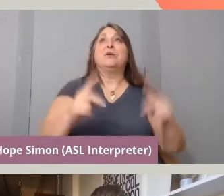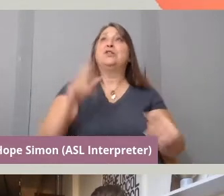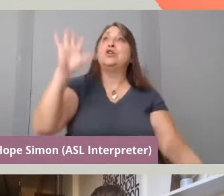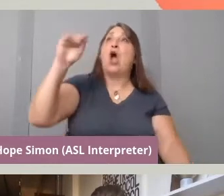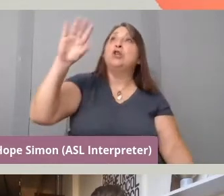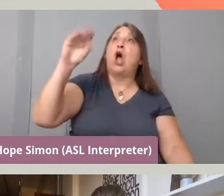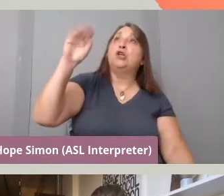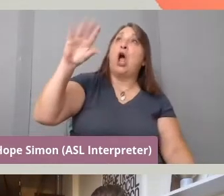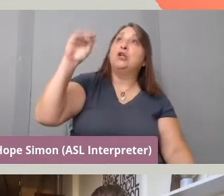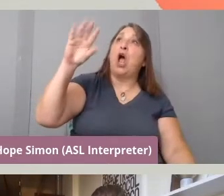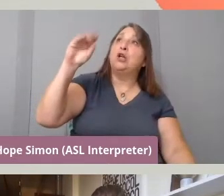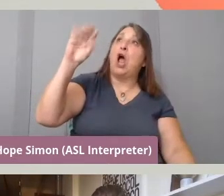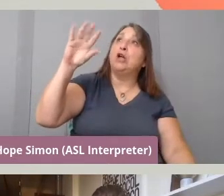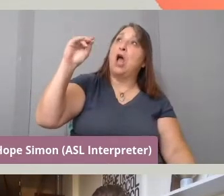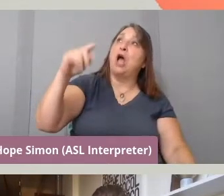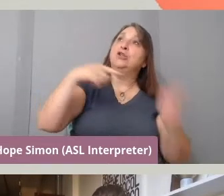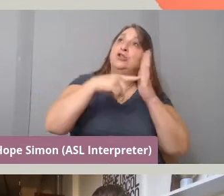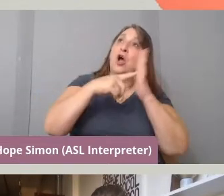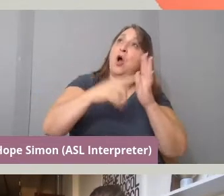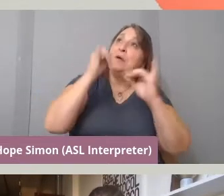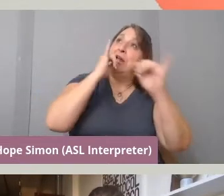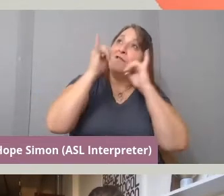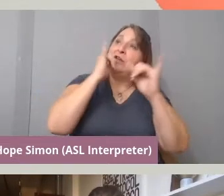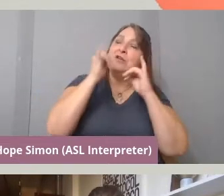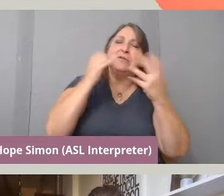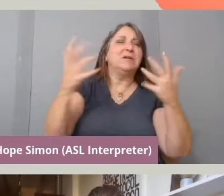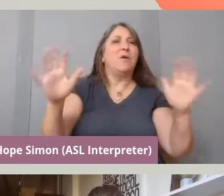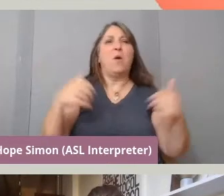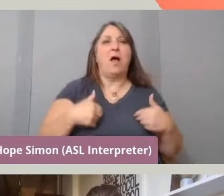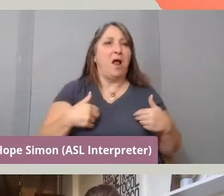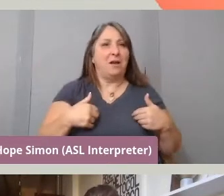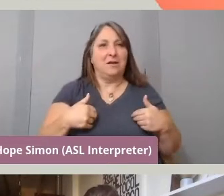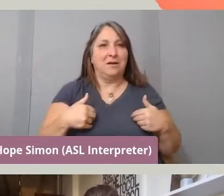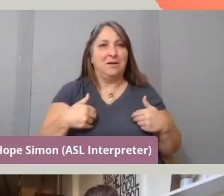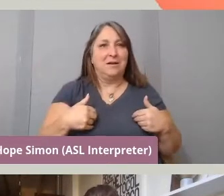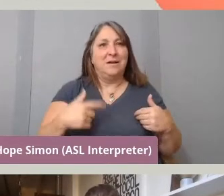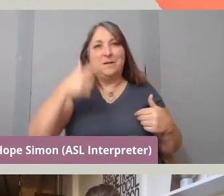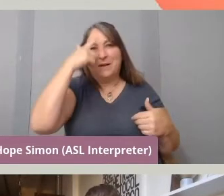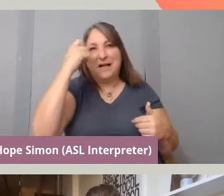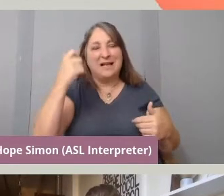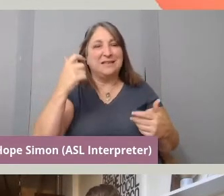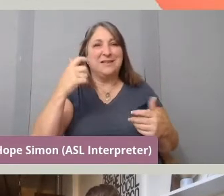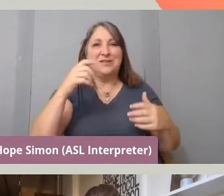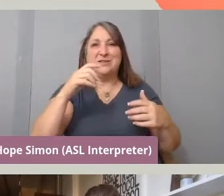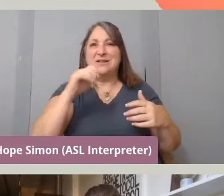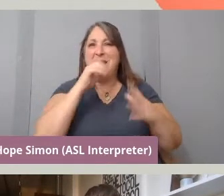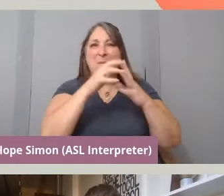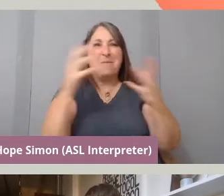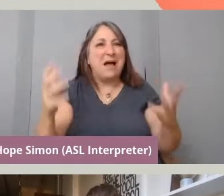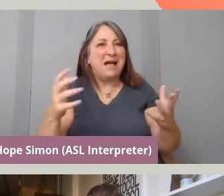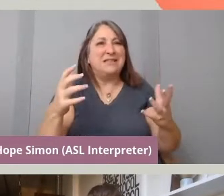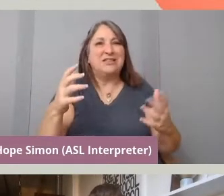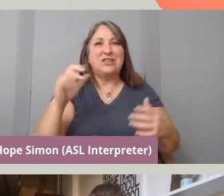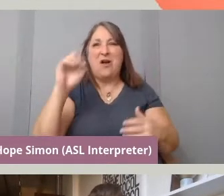because there is hardly any, archive or tangible archive and footage and images to pull from.